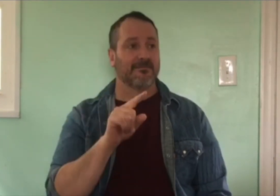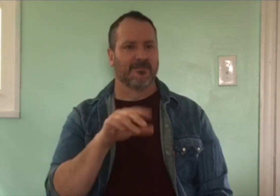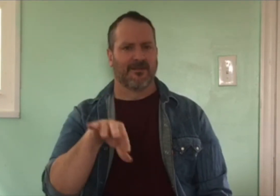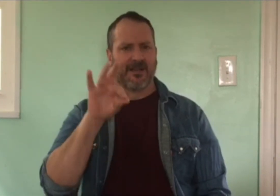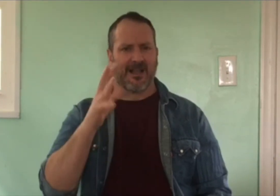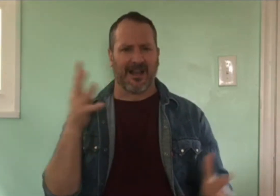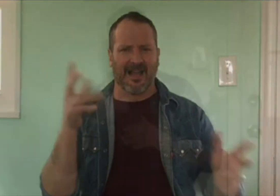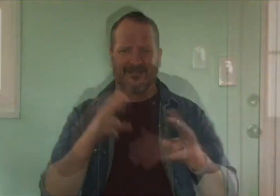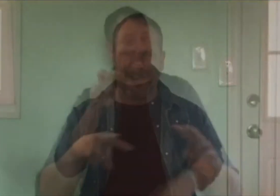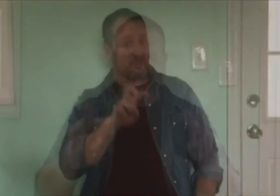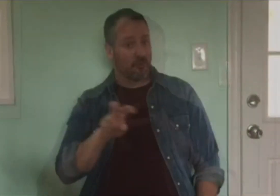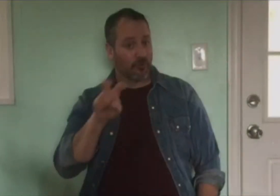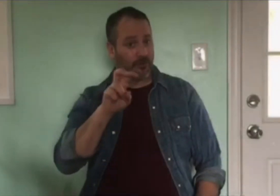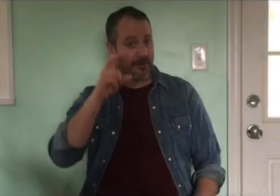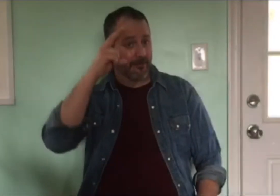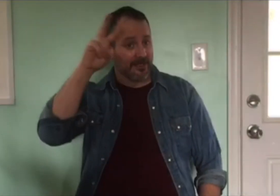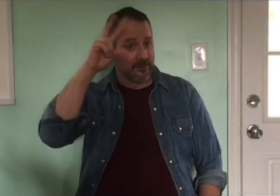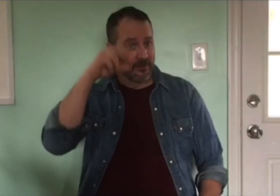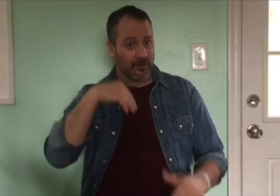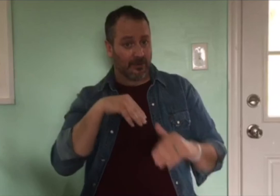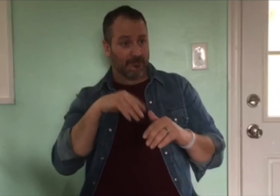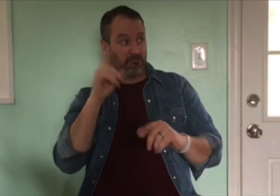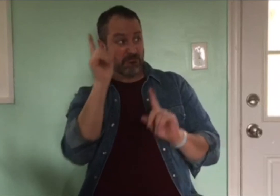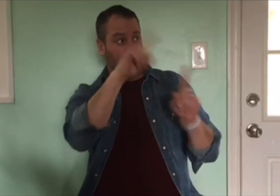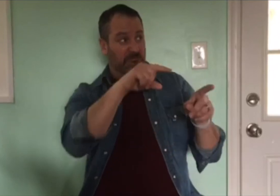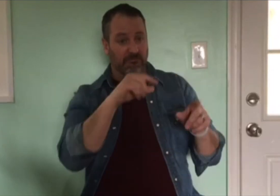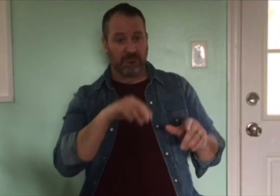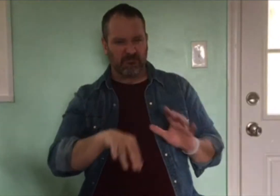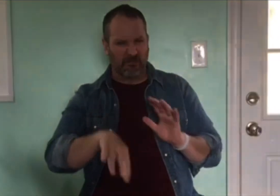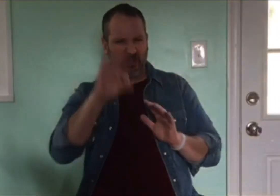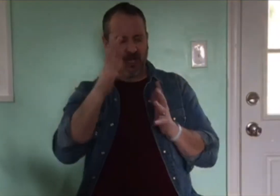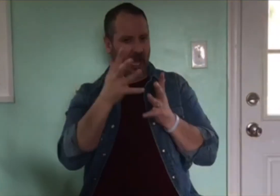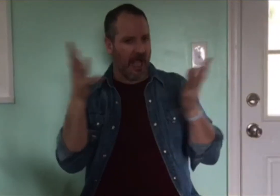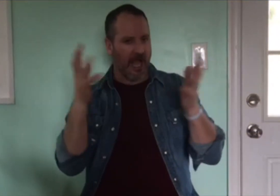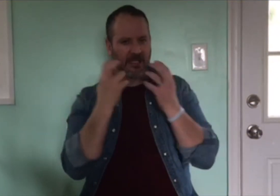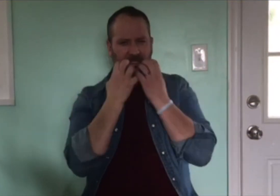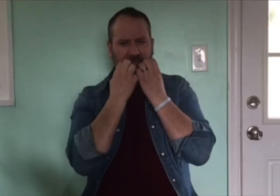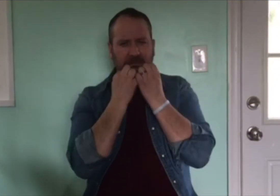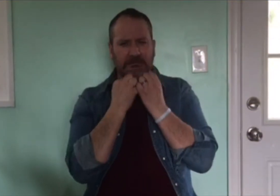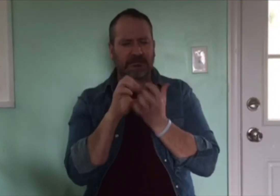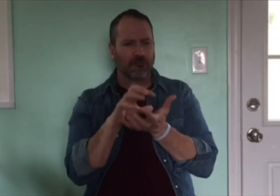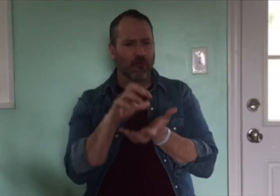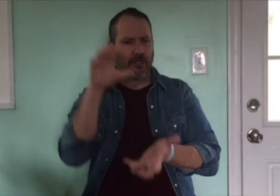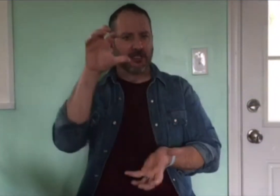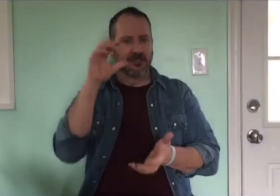That experience itself was a very rich and precious one. I learned so much about my family.